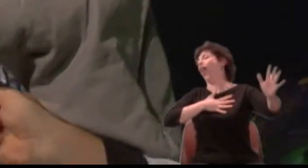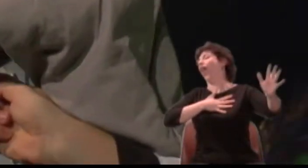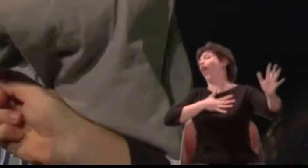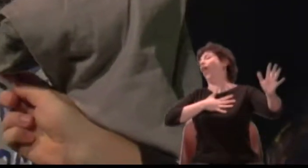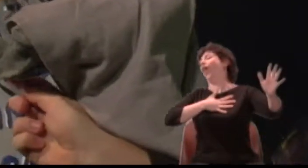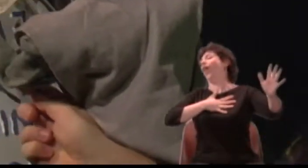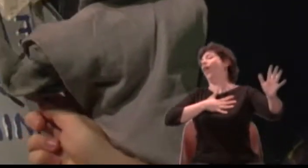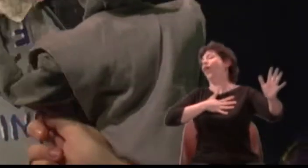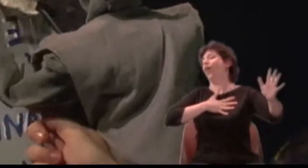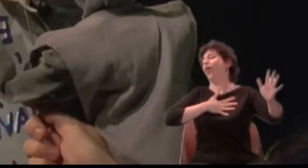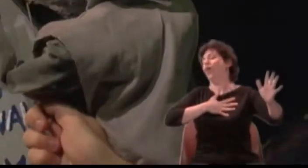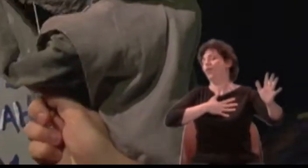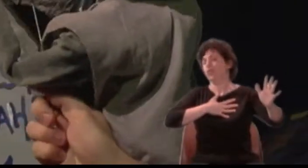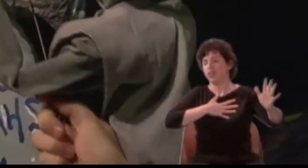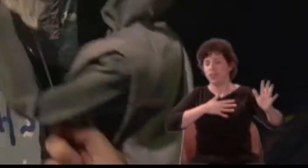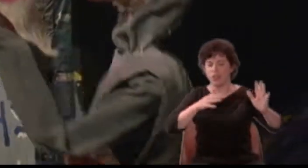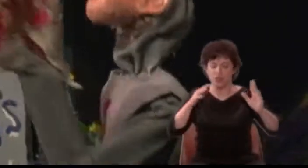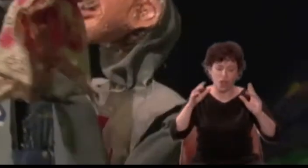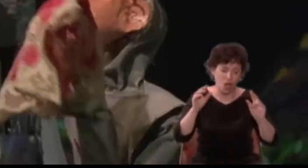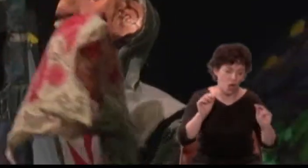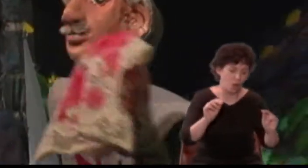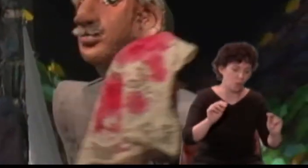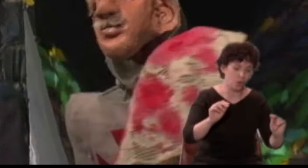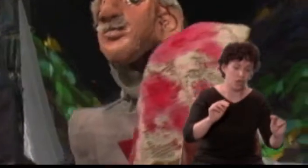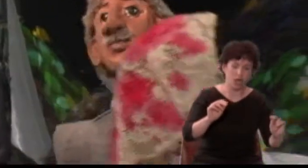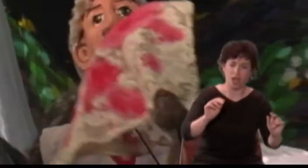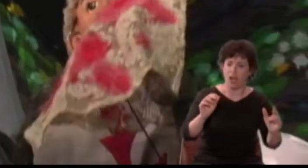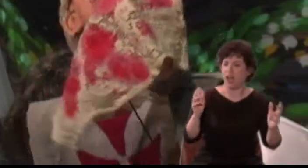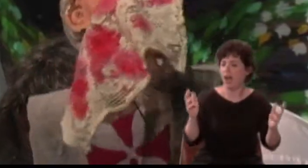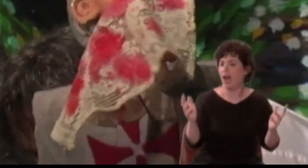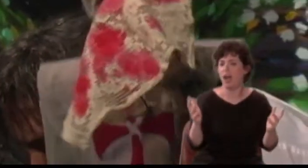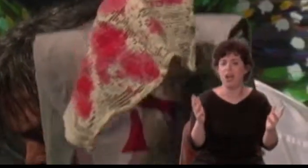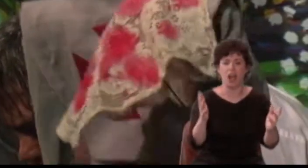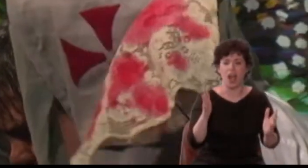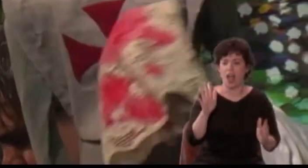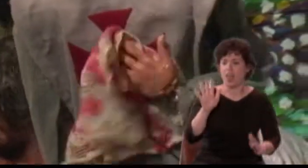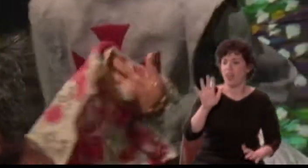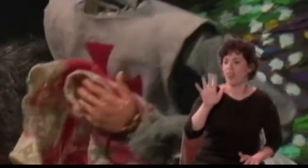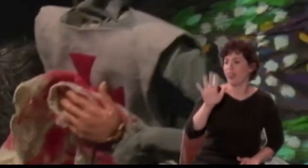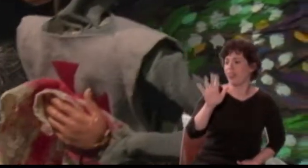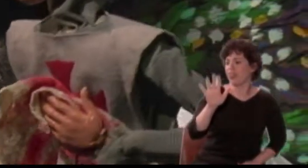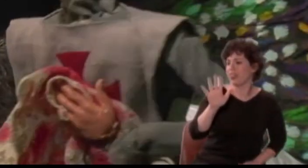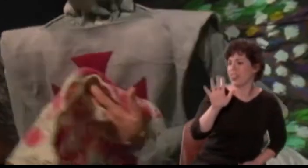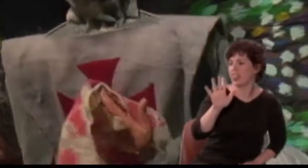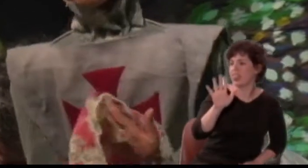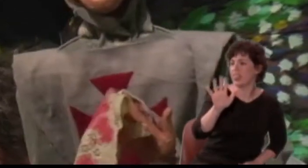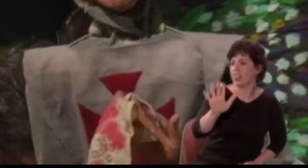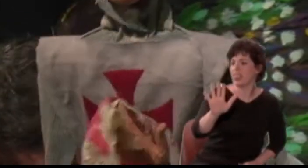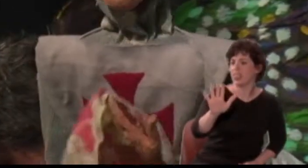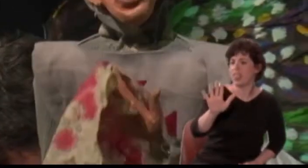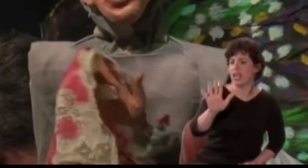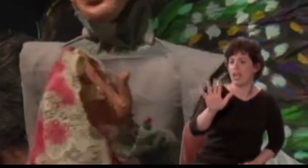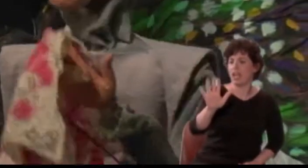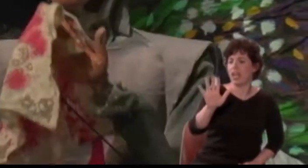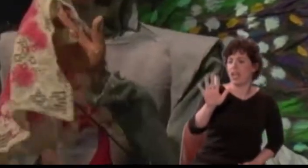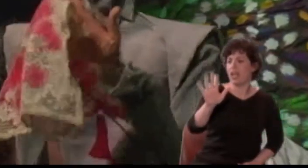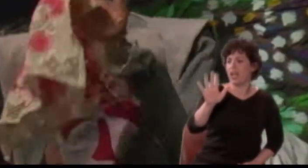O dear! Thy mantle good, what, stained with blood!